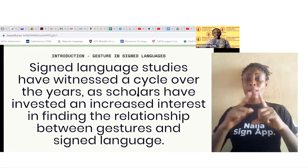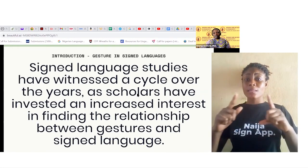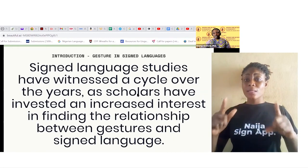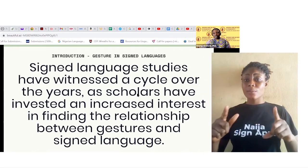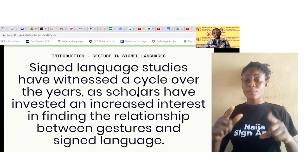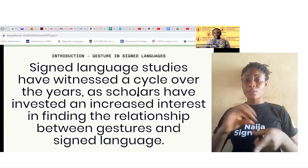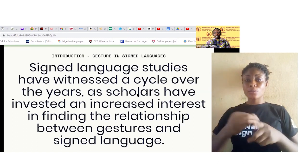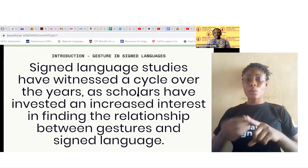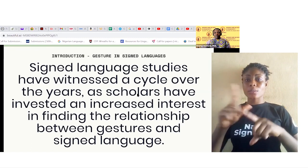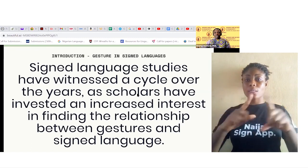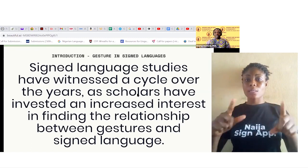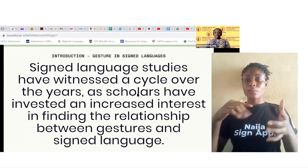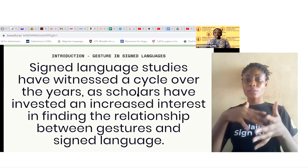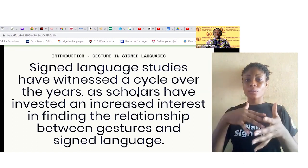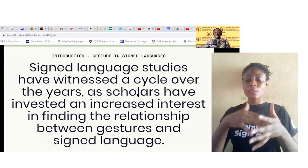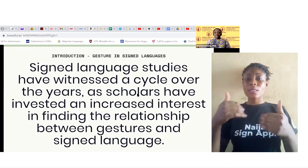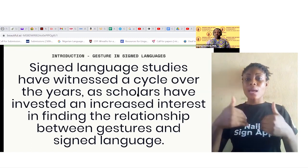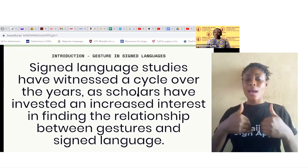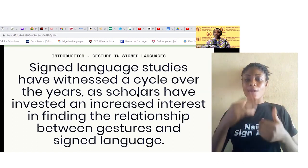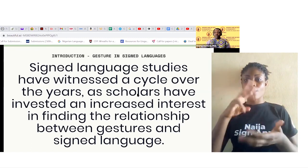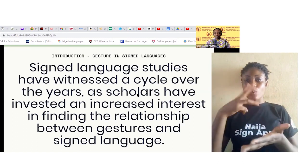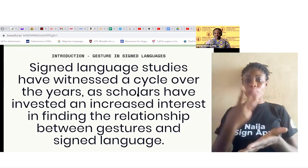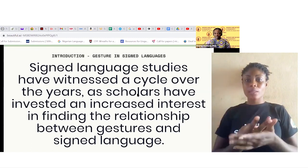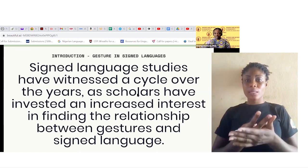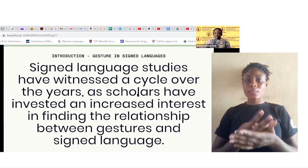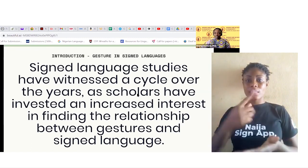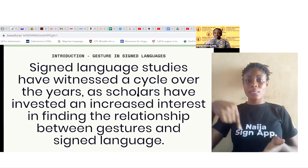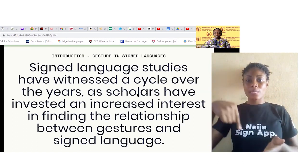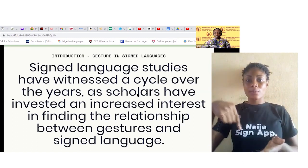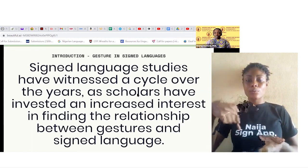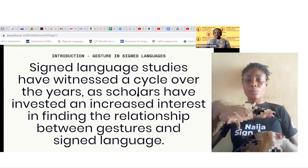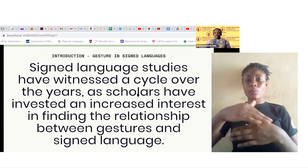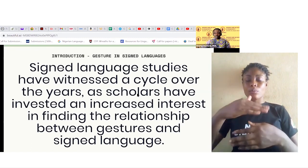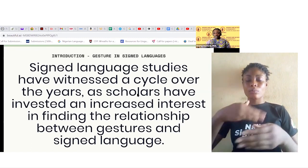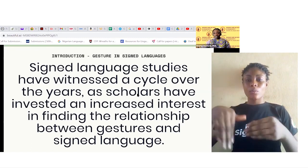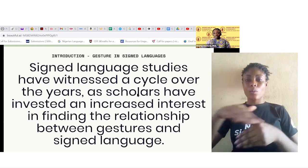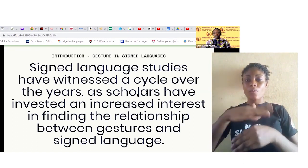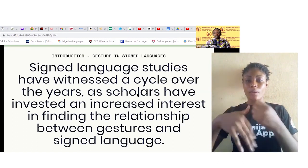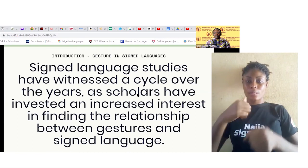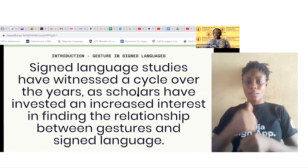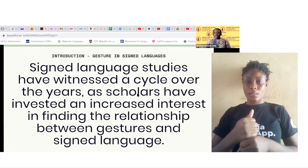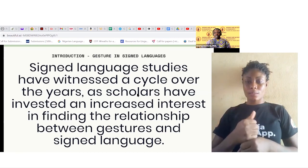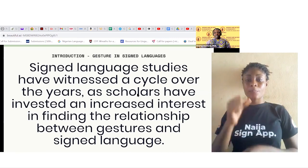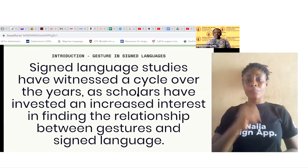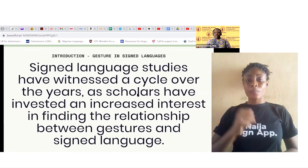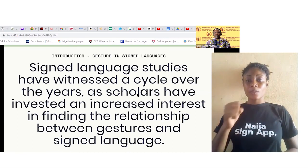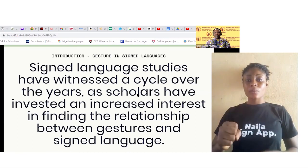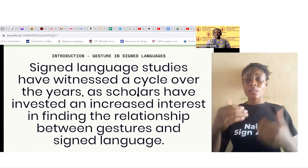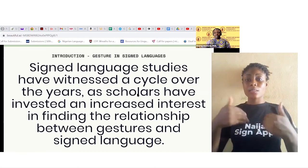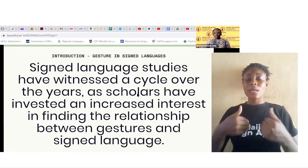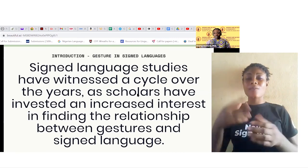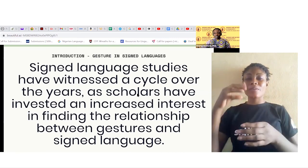language studies have witnessed a cycle over the years. Scholars have invested an increased interest